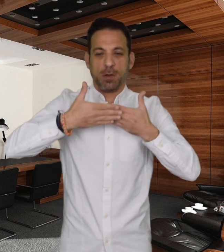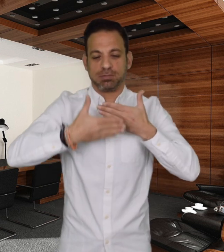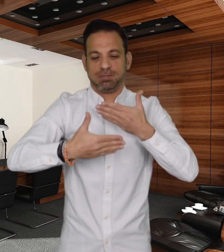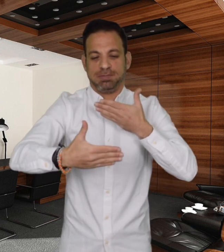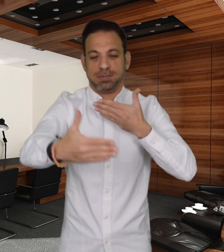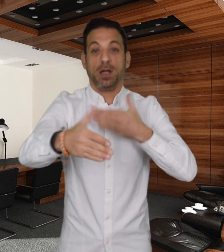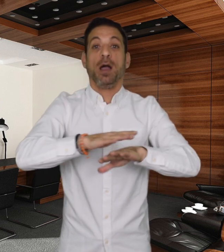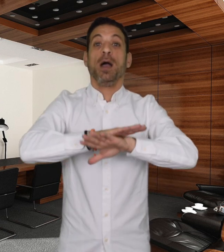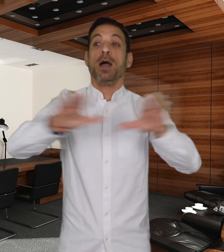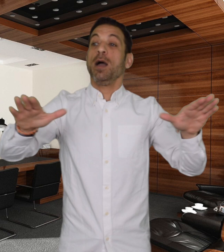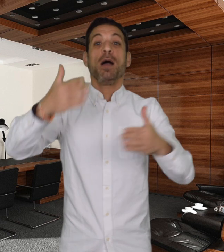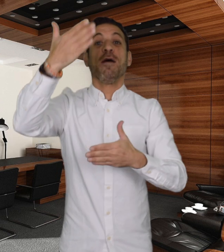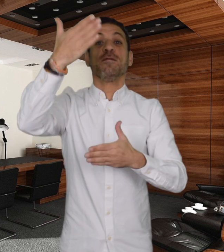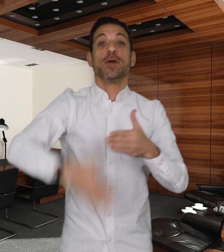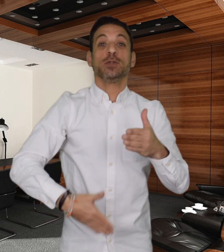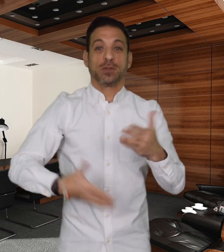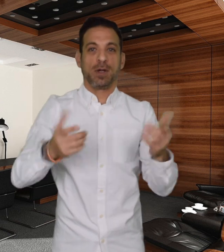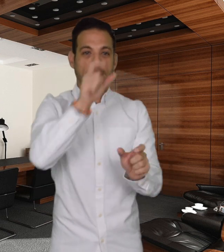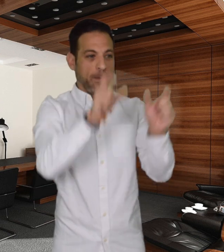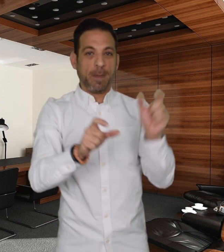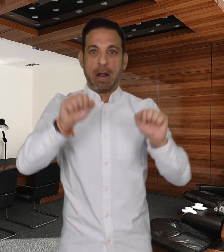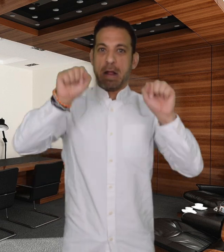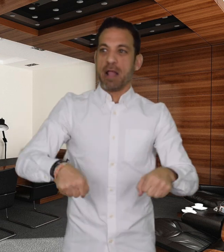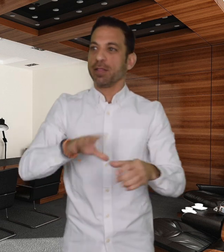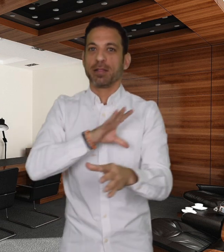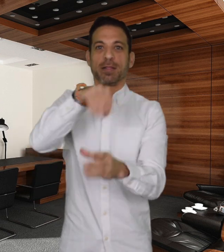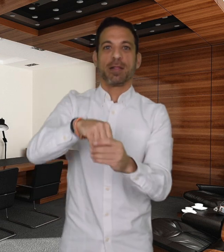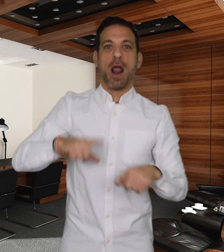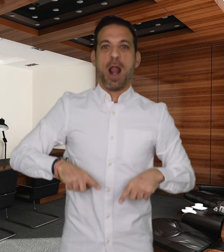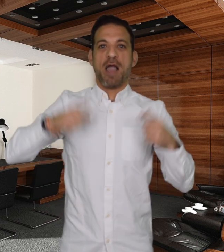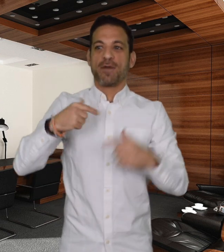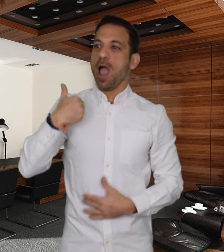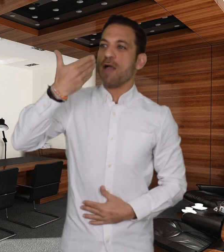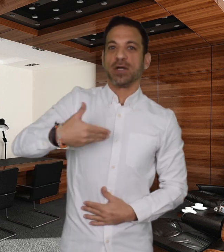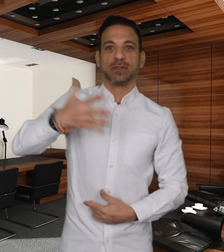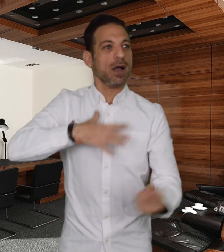for everyday simple conversations. The aim behind